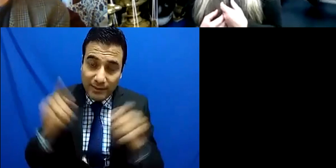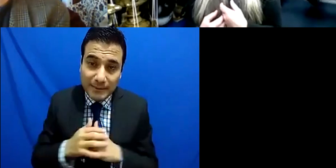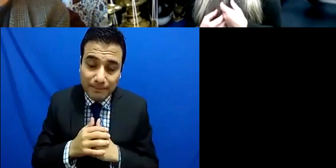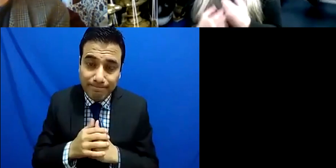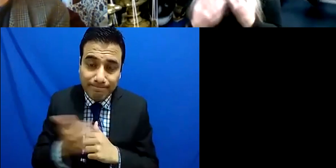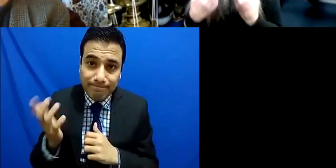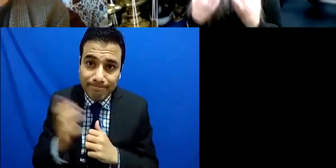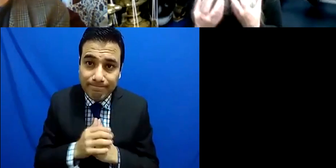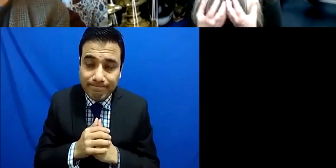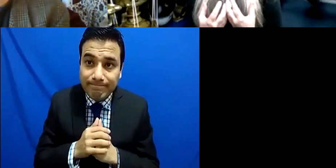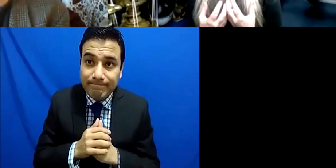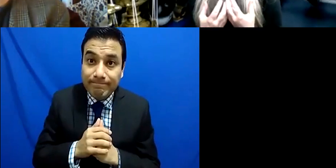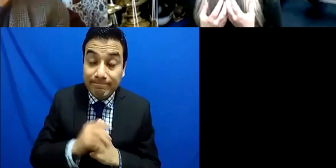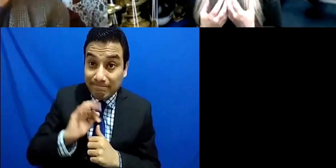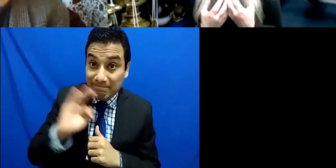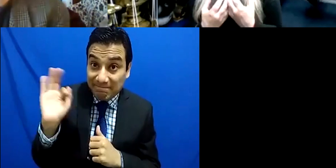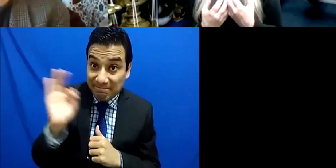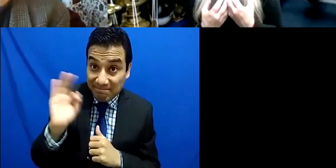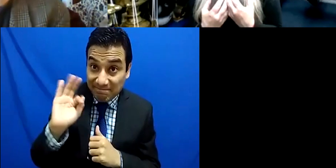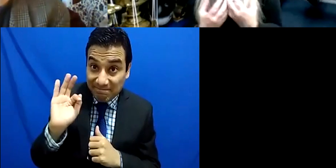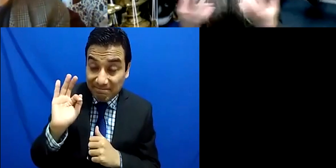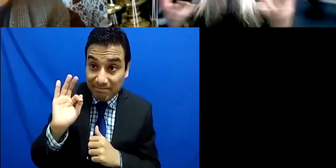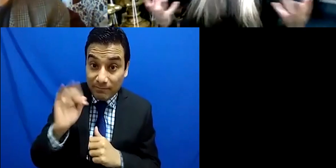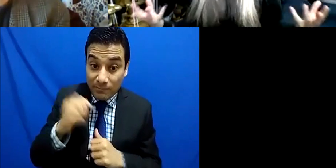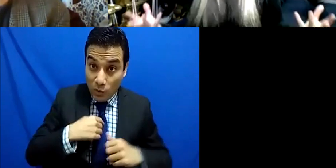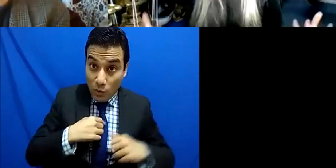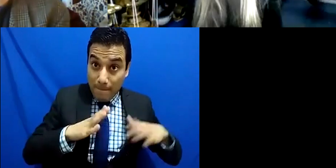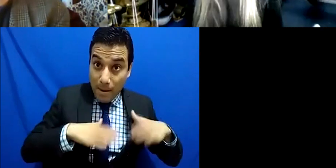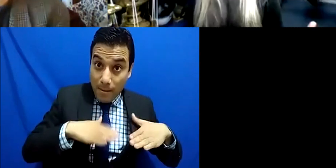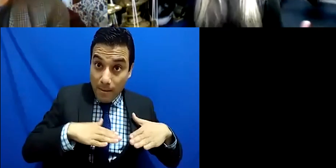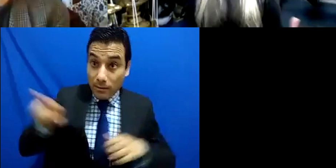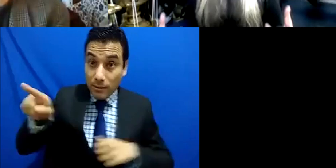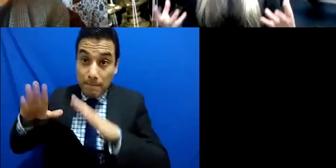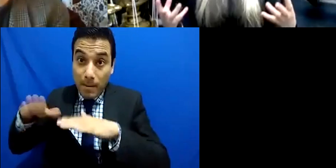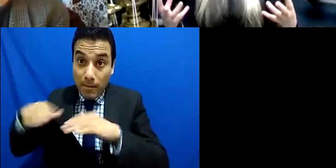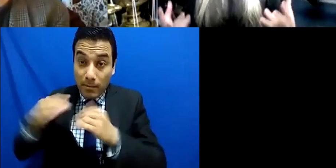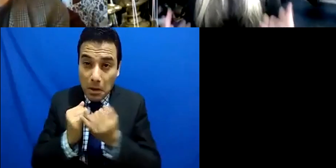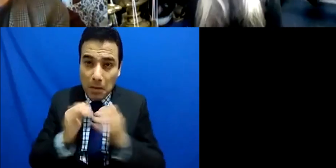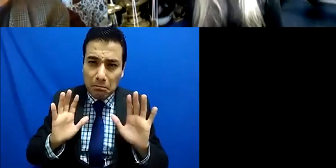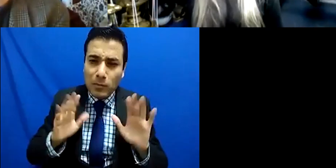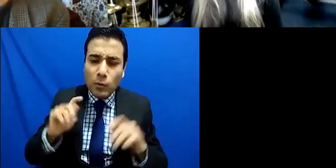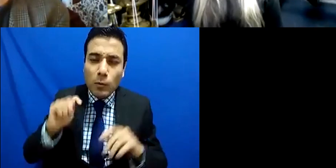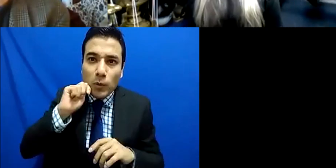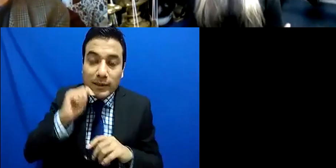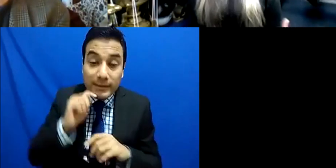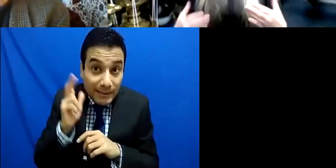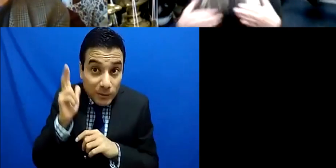to say what listening is it's about I suppose engagement it's about presence it's they always